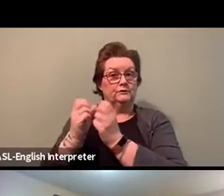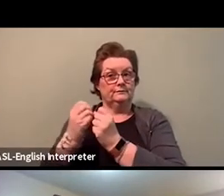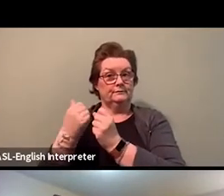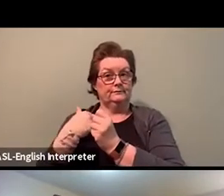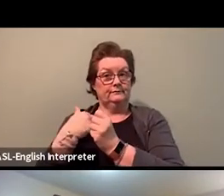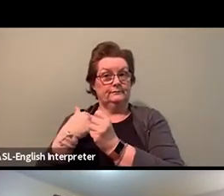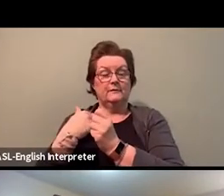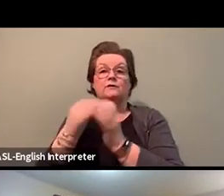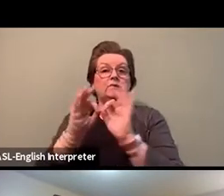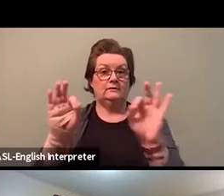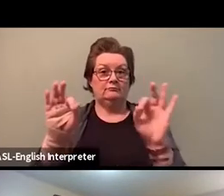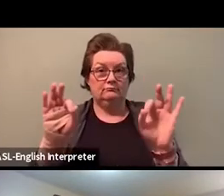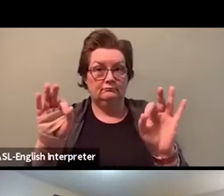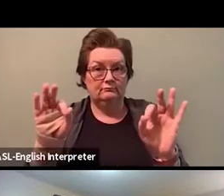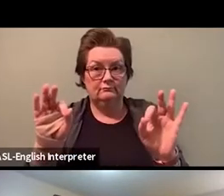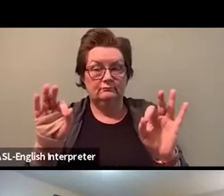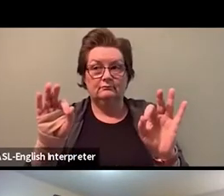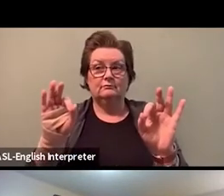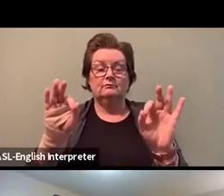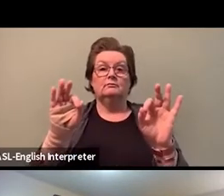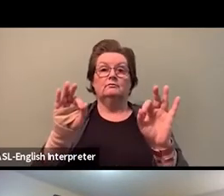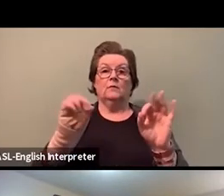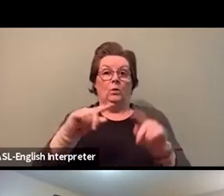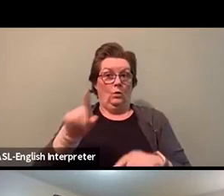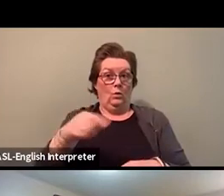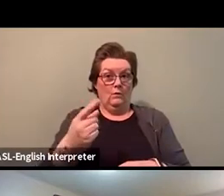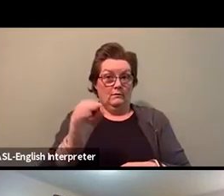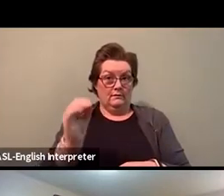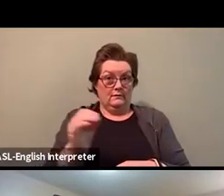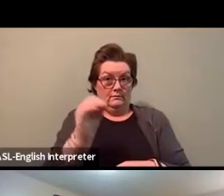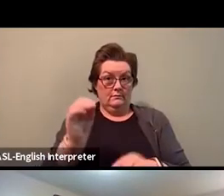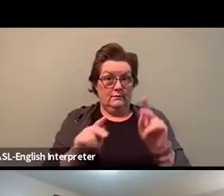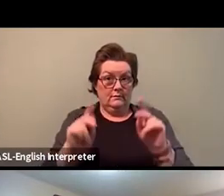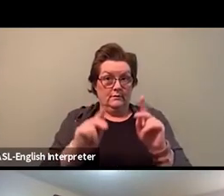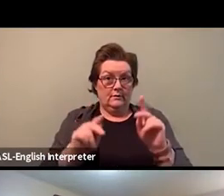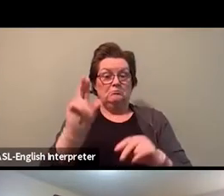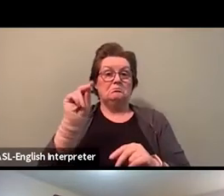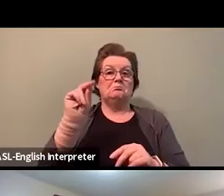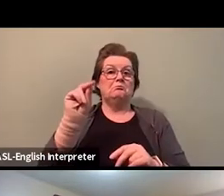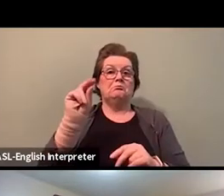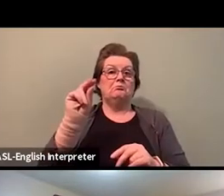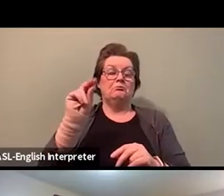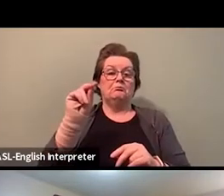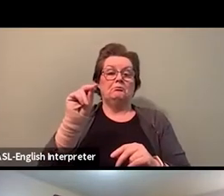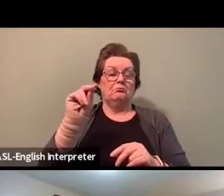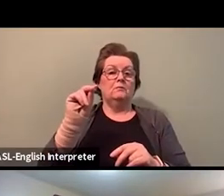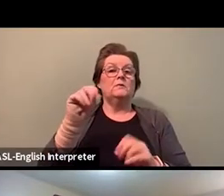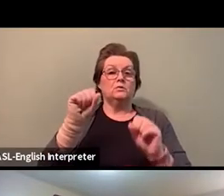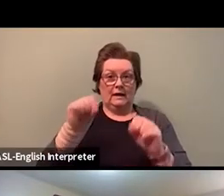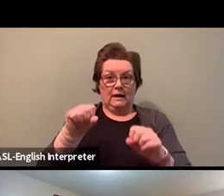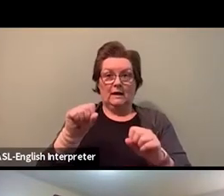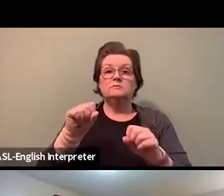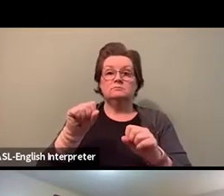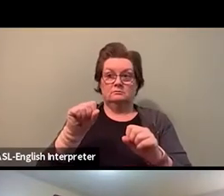You don't have to be from Ontario in particular, to take any of them. As long as you sign on and you get onto the right time zone,